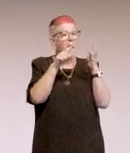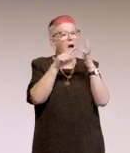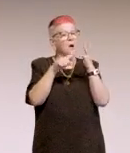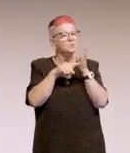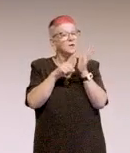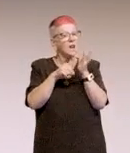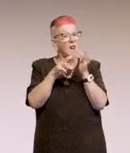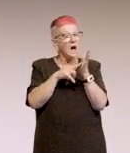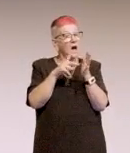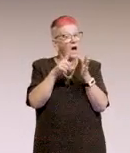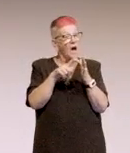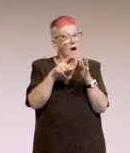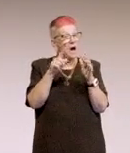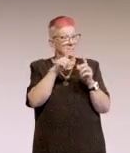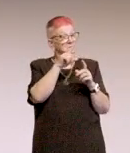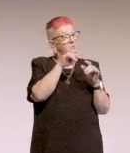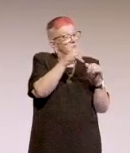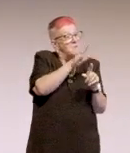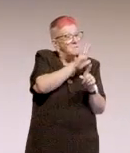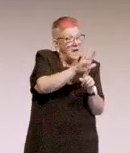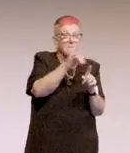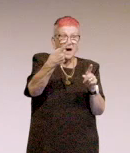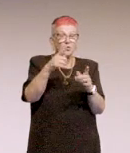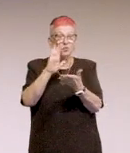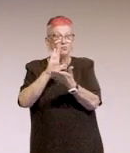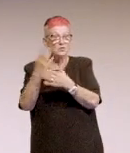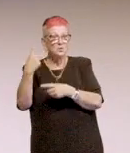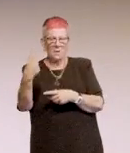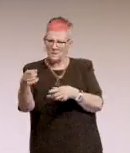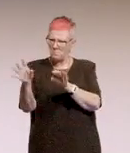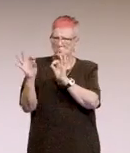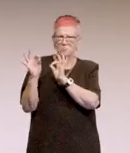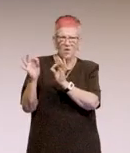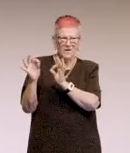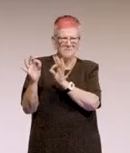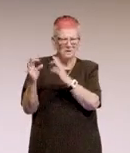But you that his original one, that they were looking straight at is actually quite perfect.